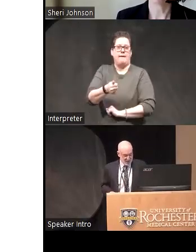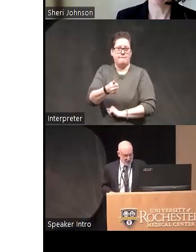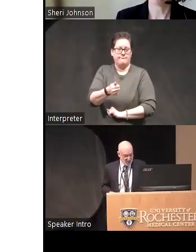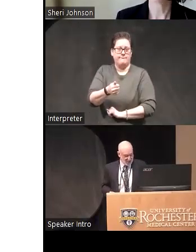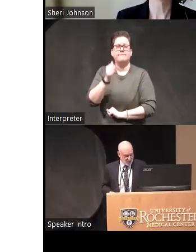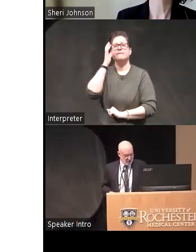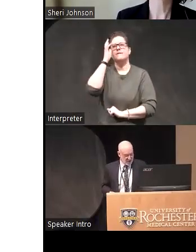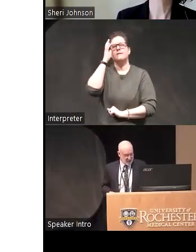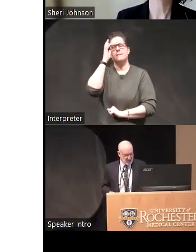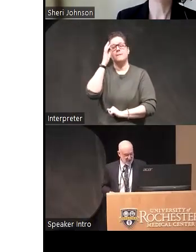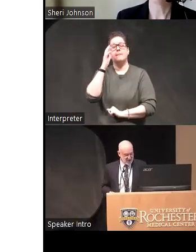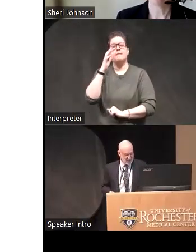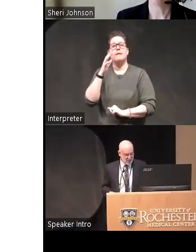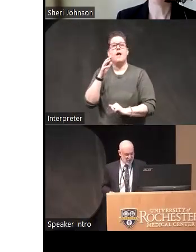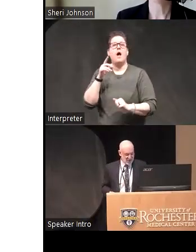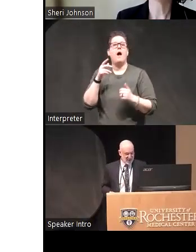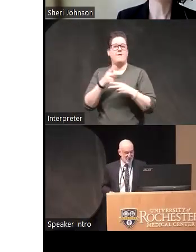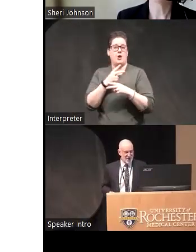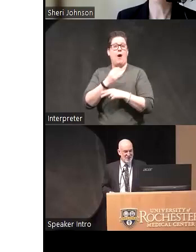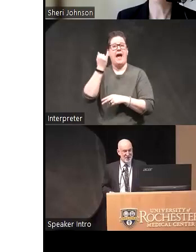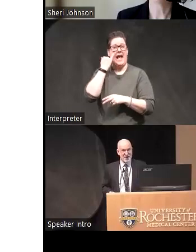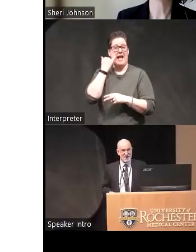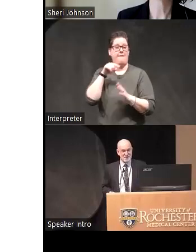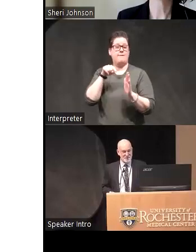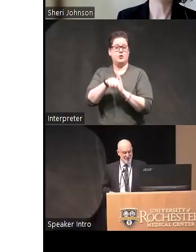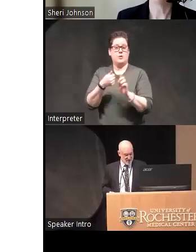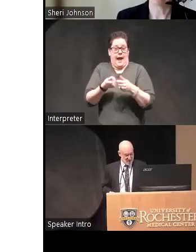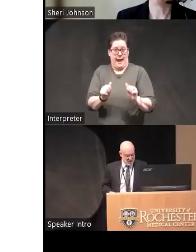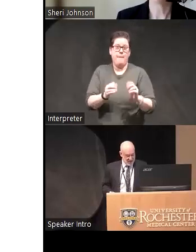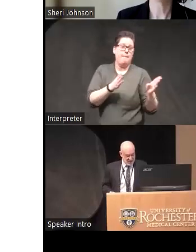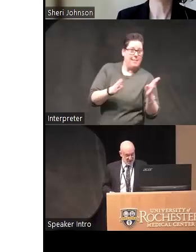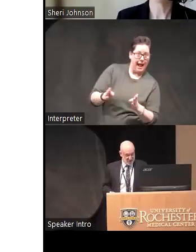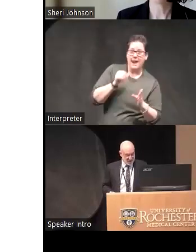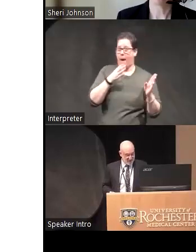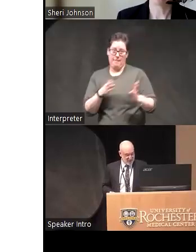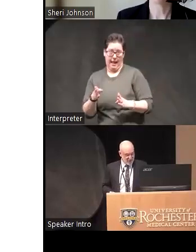regarding whether the suicide attempts were planned or not planned she found that people